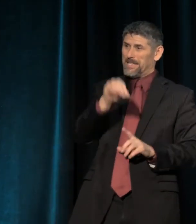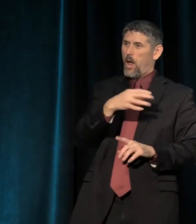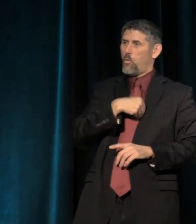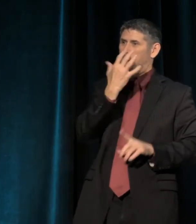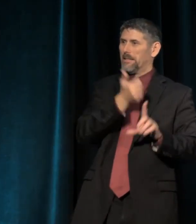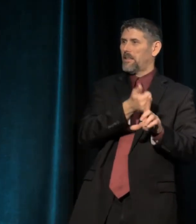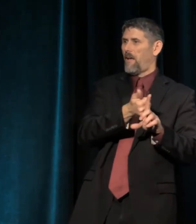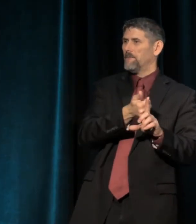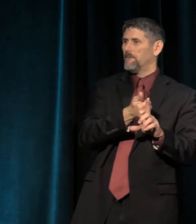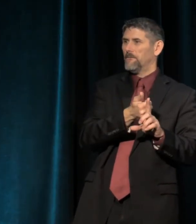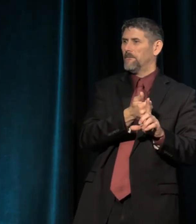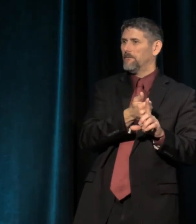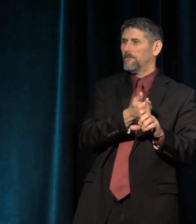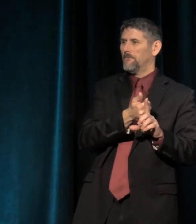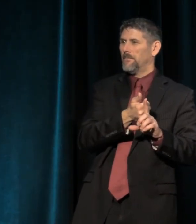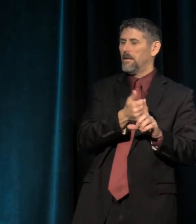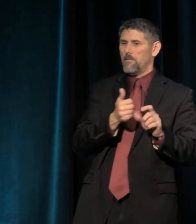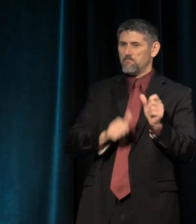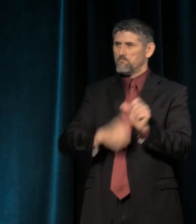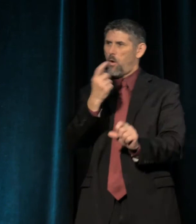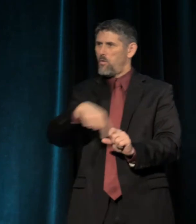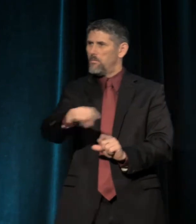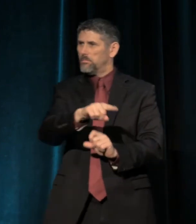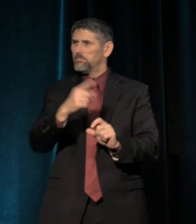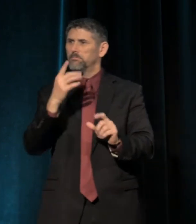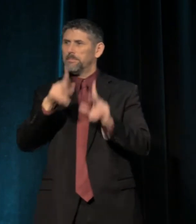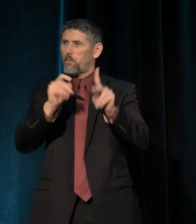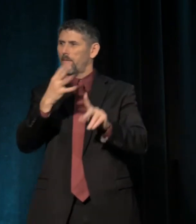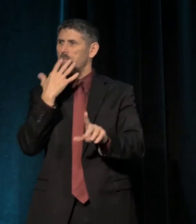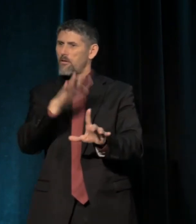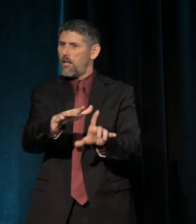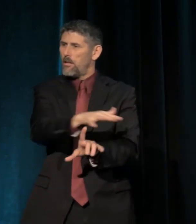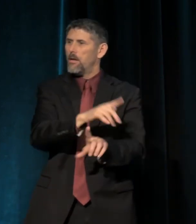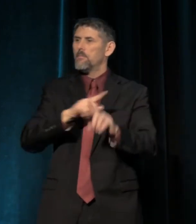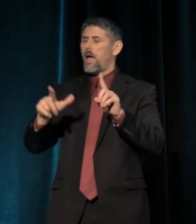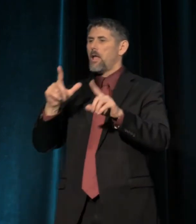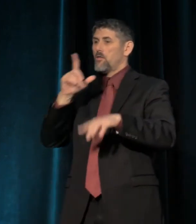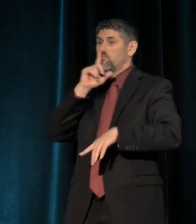So again the picture of diversity and the reality of inequity.